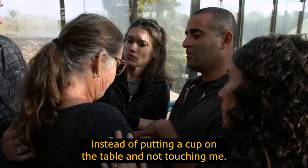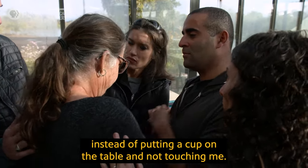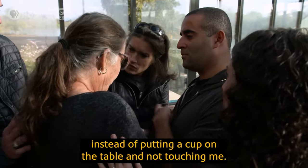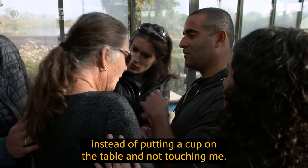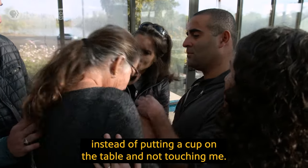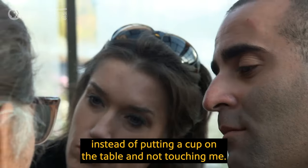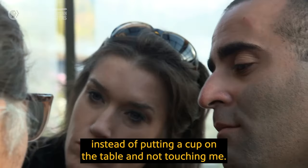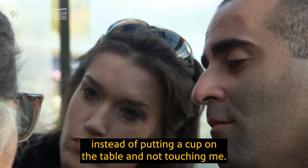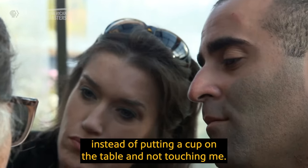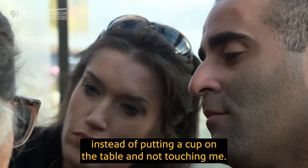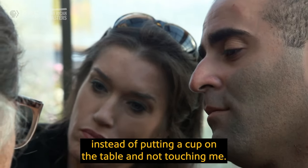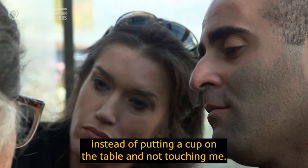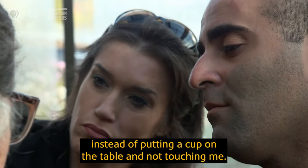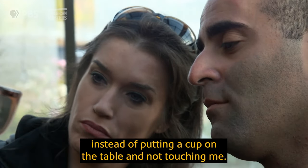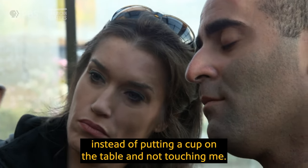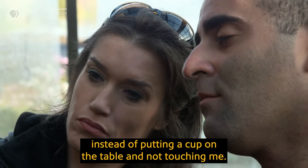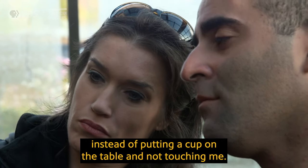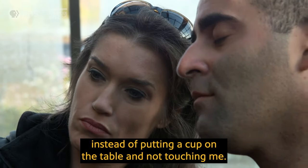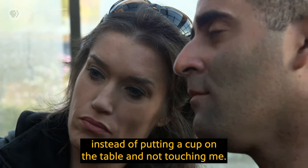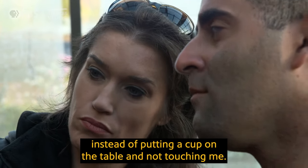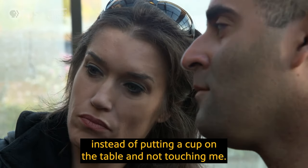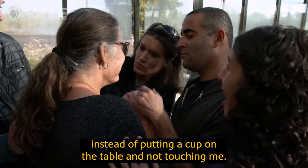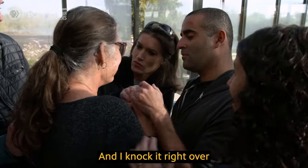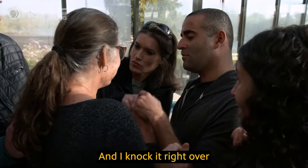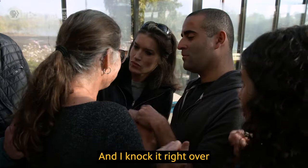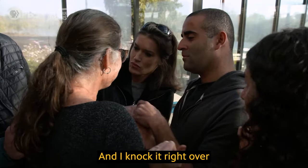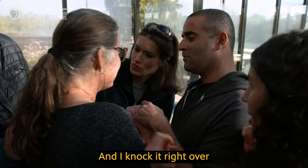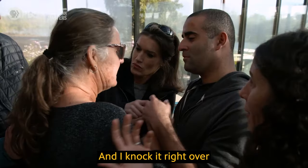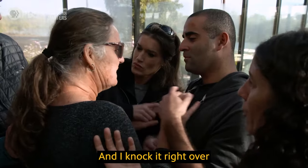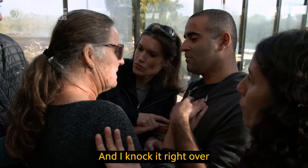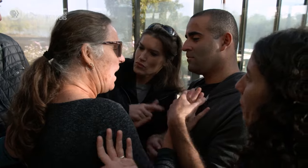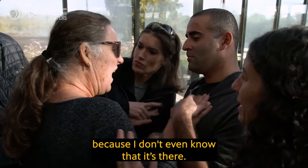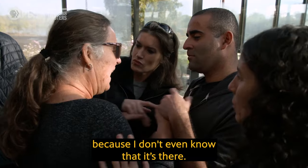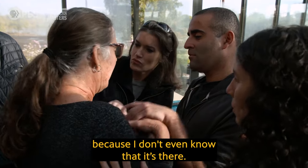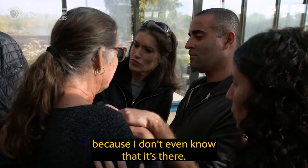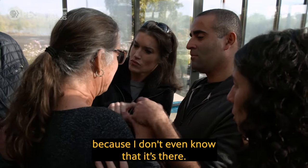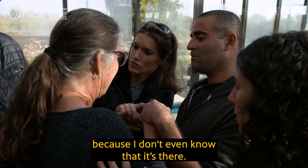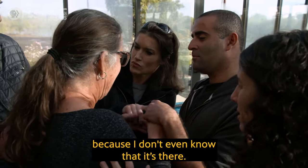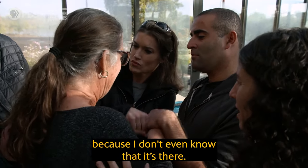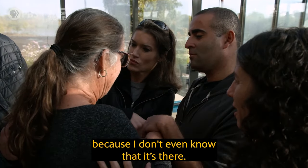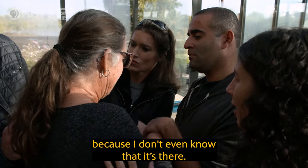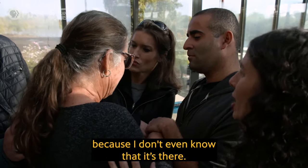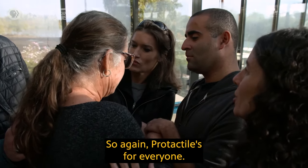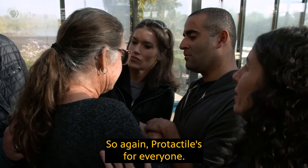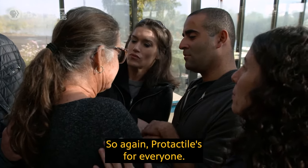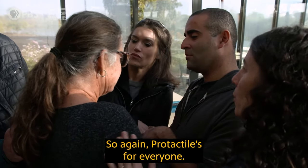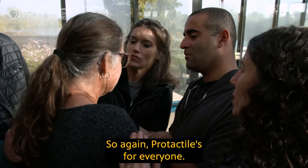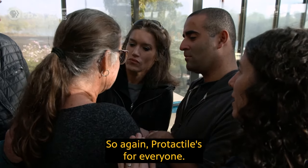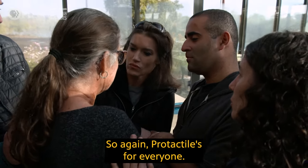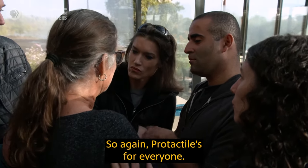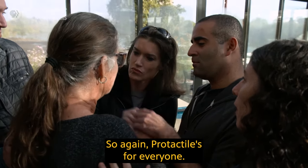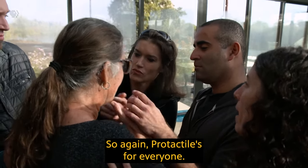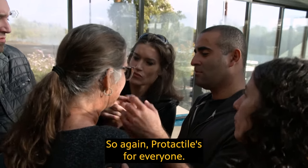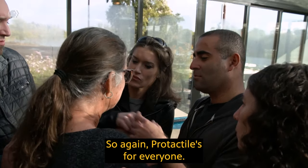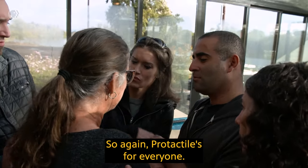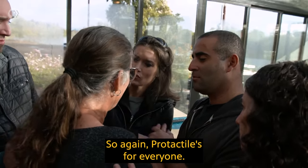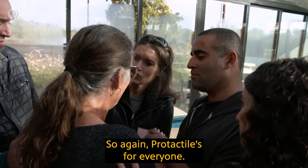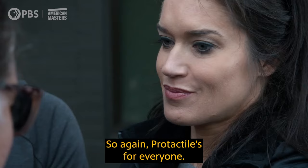instead of putting a cup on the table and not touching me. And I knock it right over because I don't even know that it’s there. So again, Protactile's for everyone.